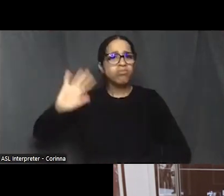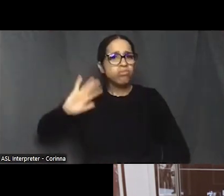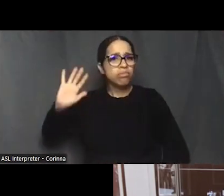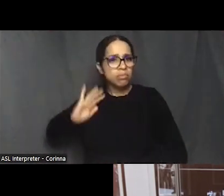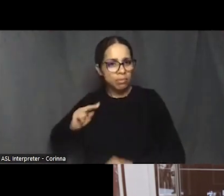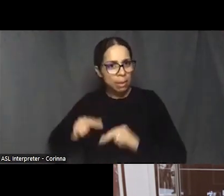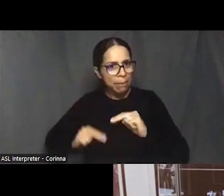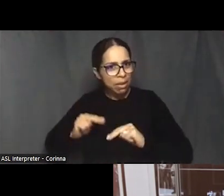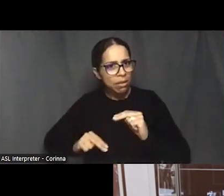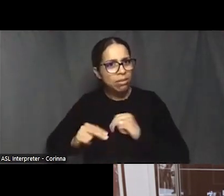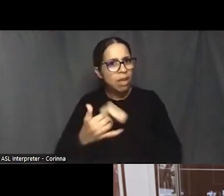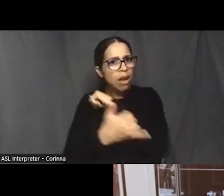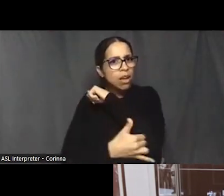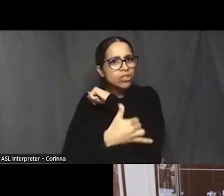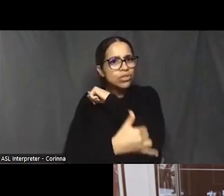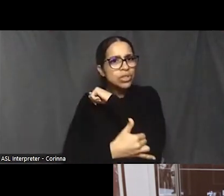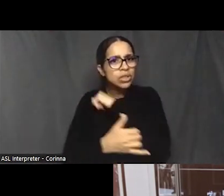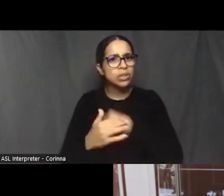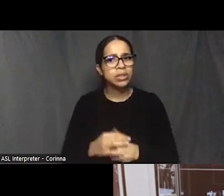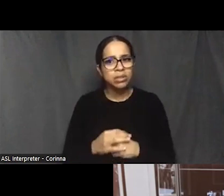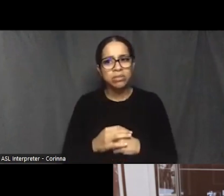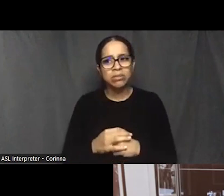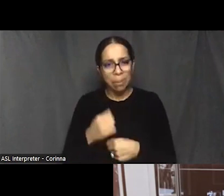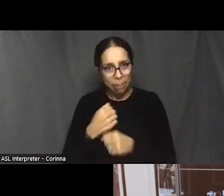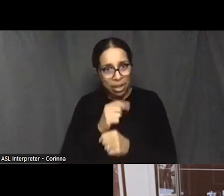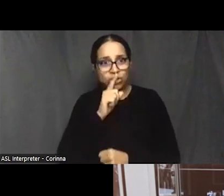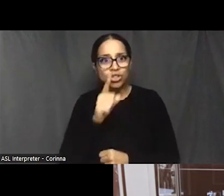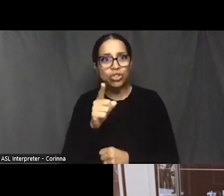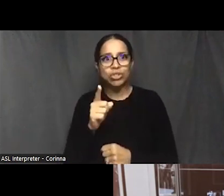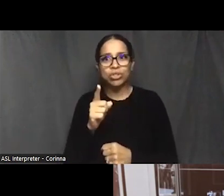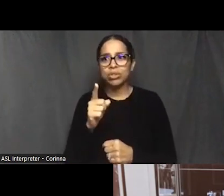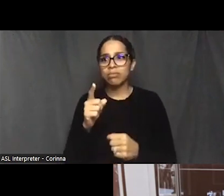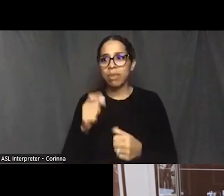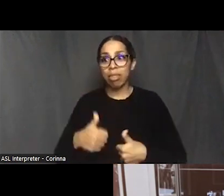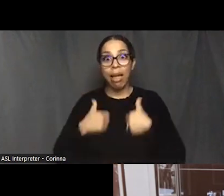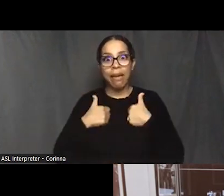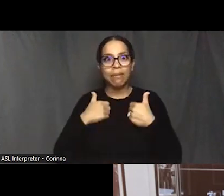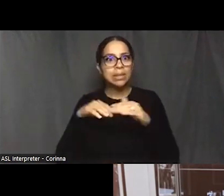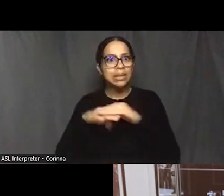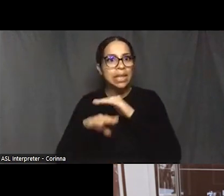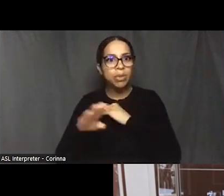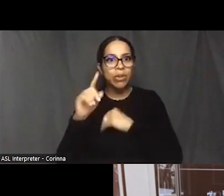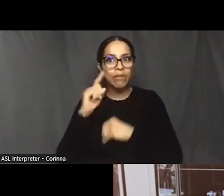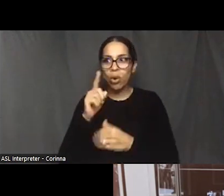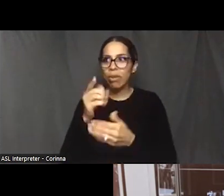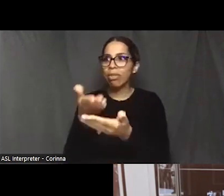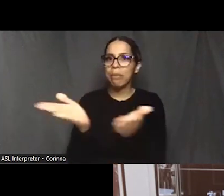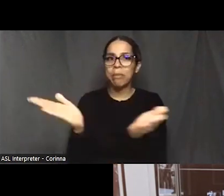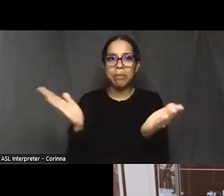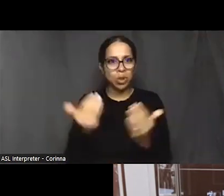that made things accessible to them so that they could build their wealth?